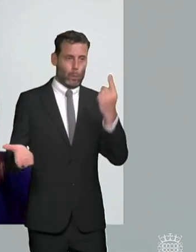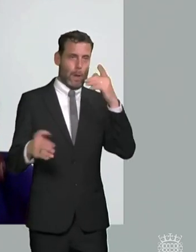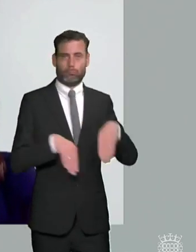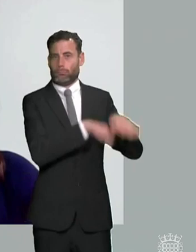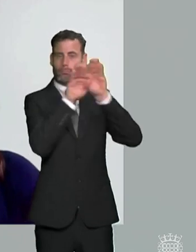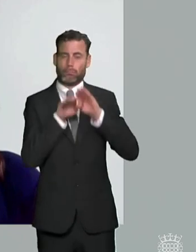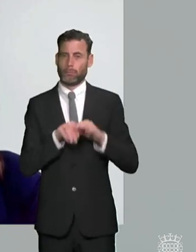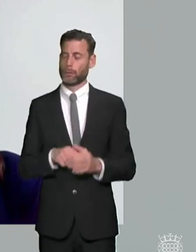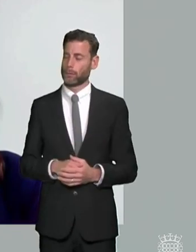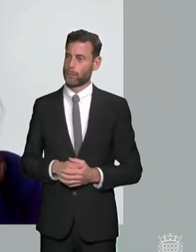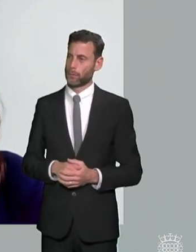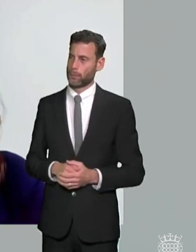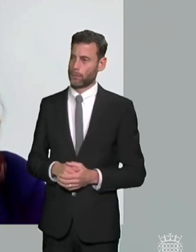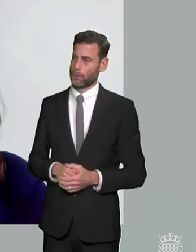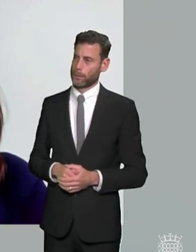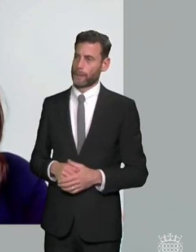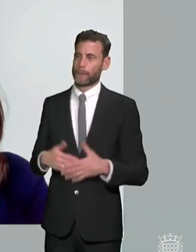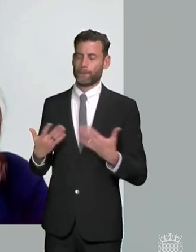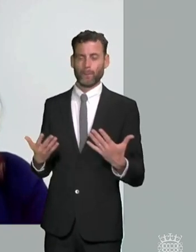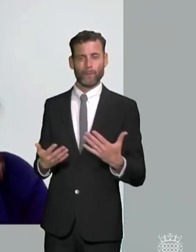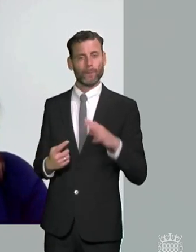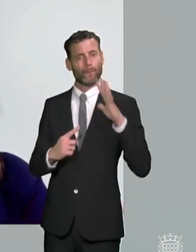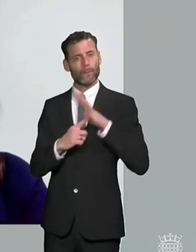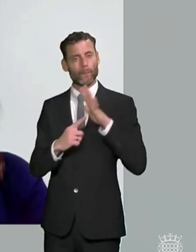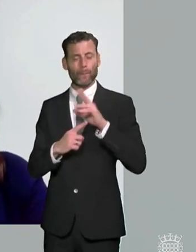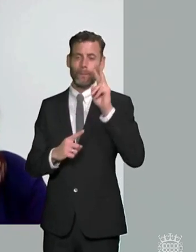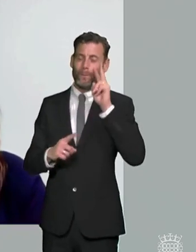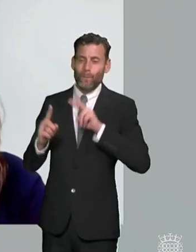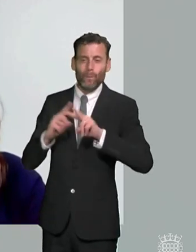will the standard type of support and placement for a child or young person would say rep syndrome